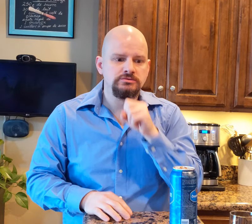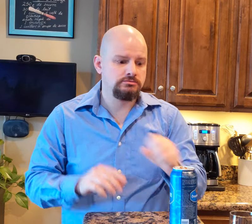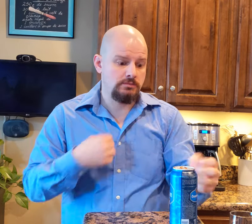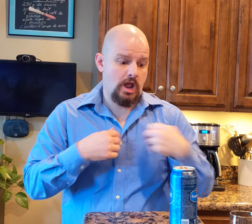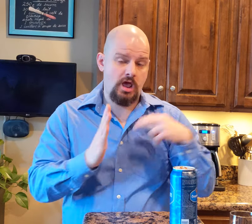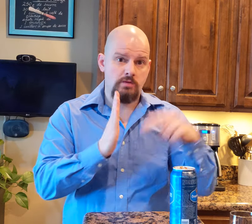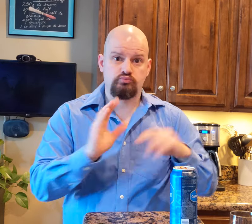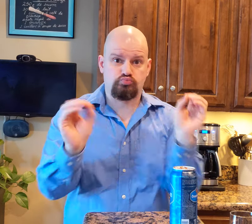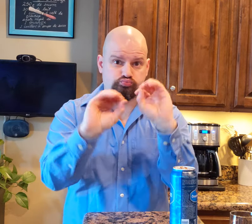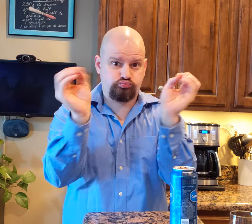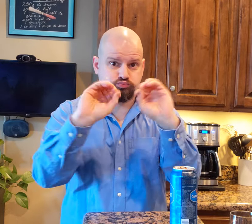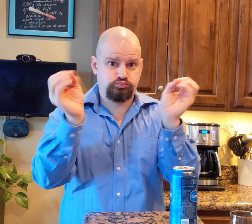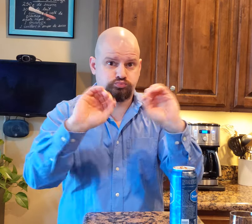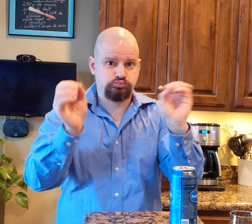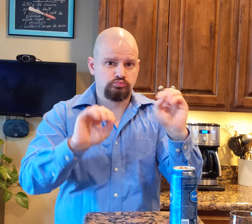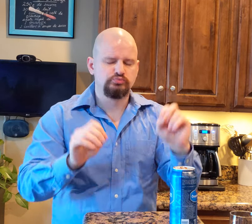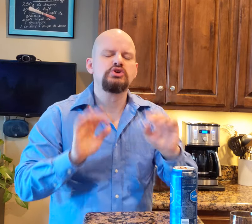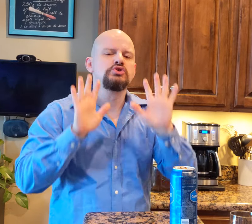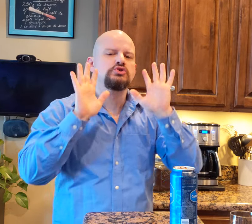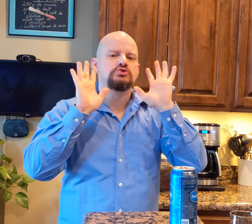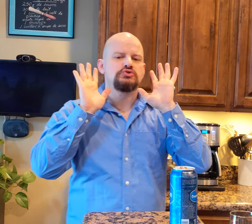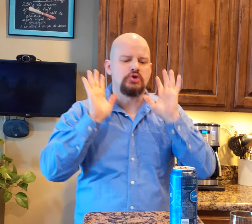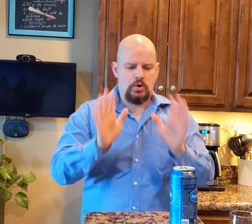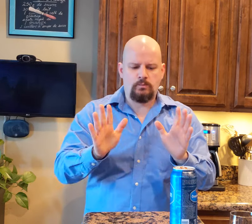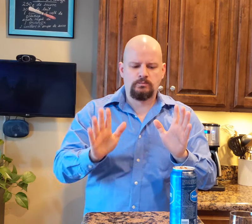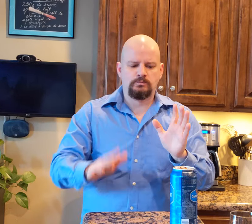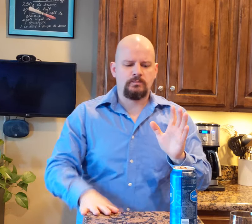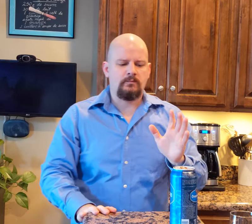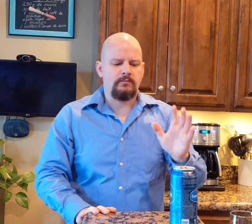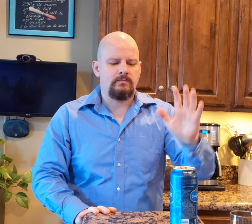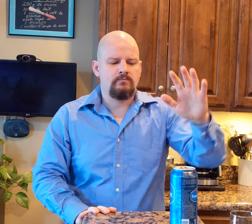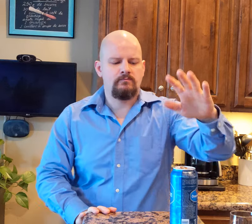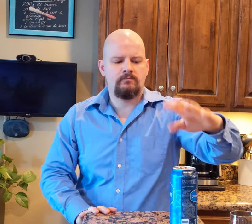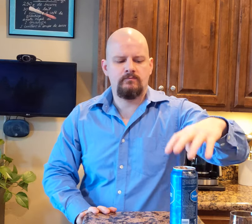I read the label and it doesn't say about it. Now...